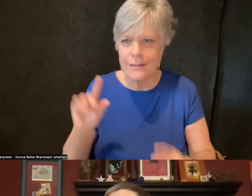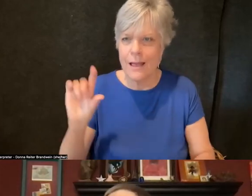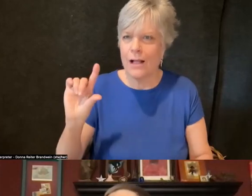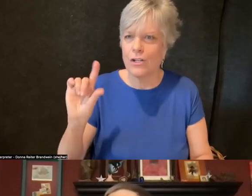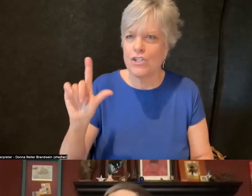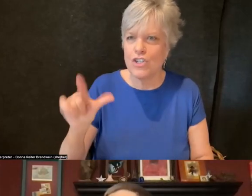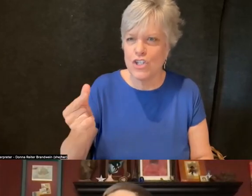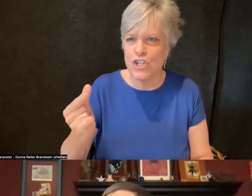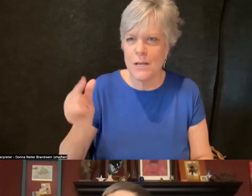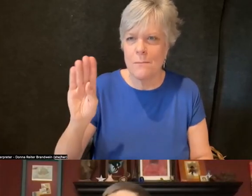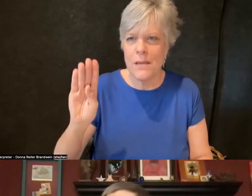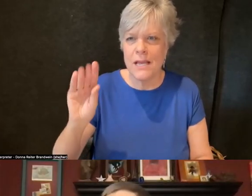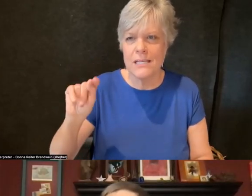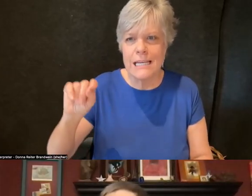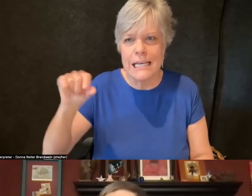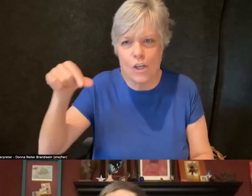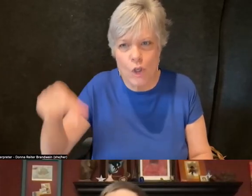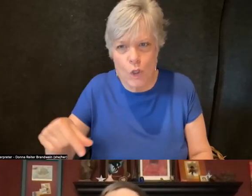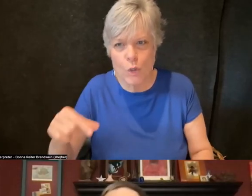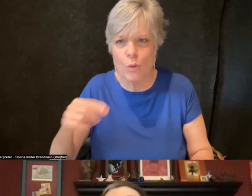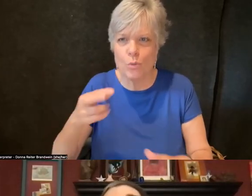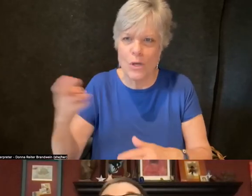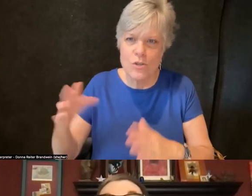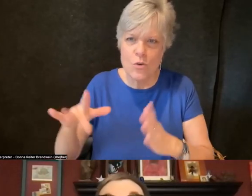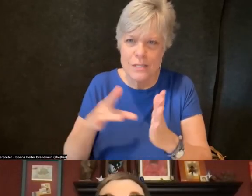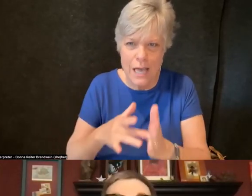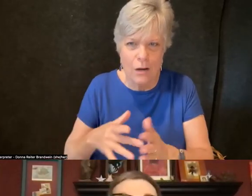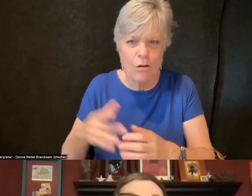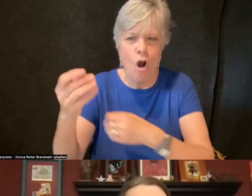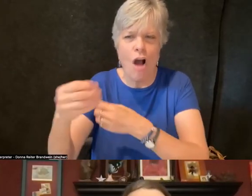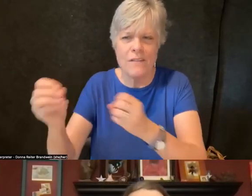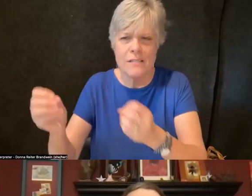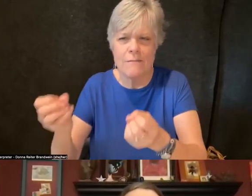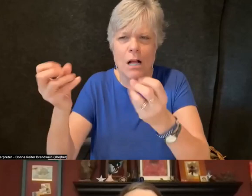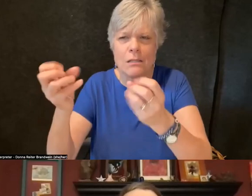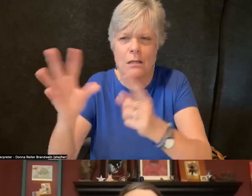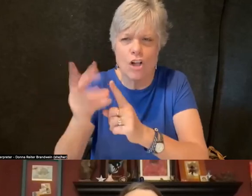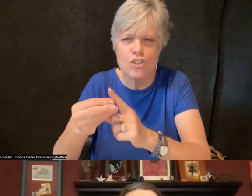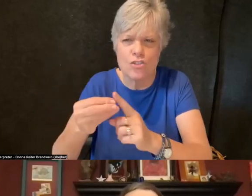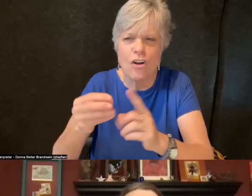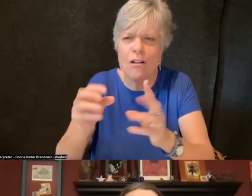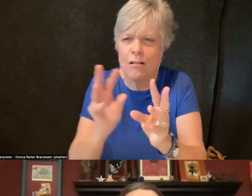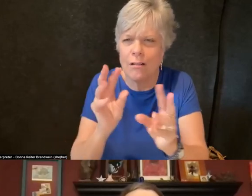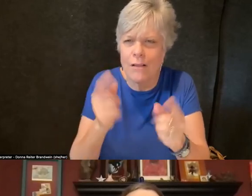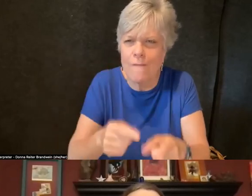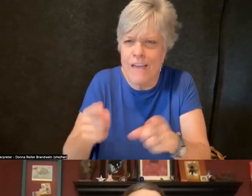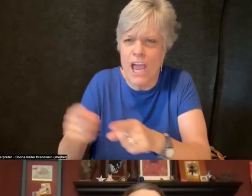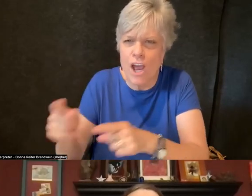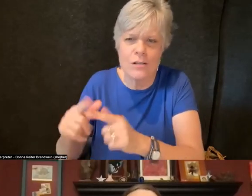the office of multicultural affairs, whatever the centers, and the Chicana and Latinx